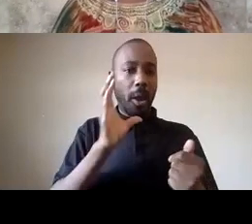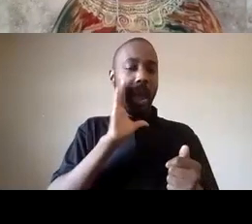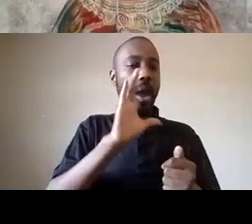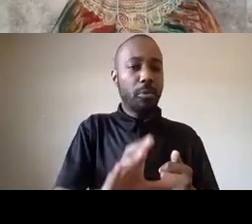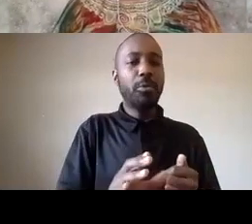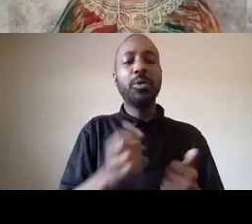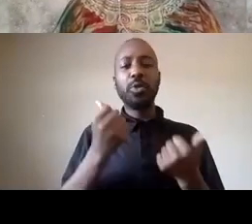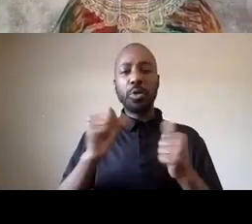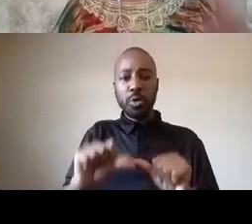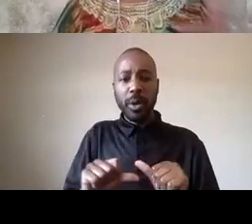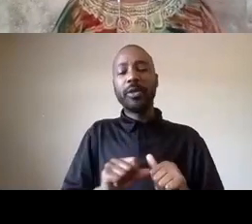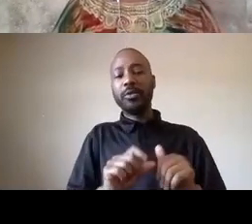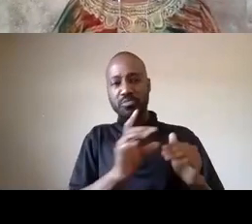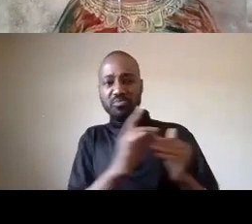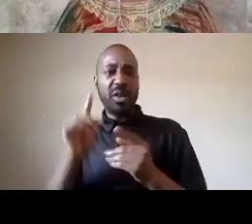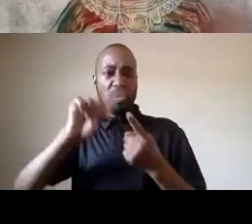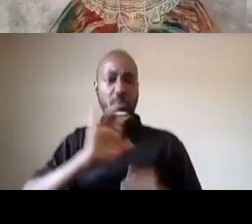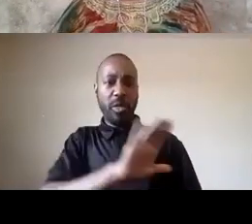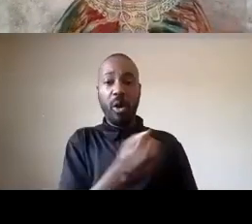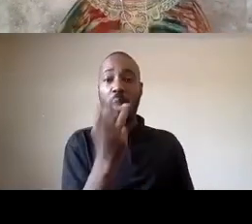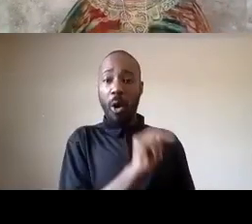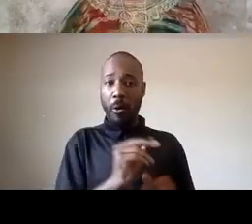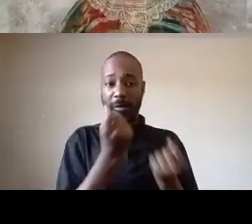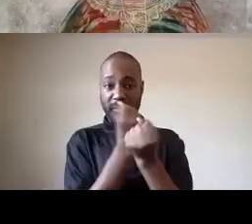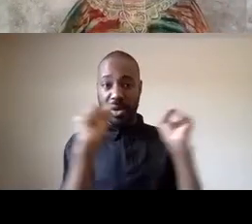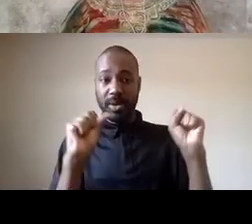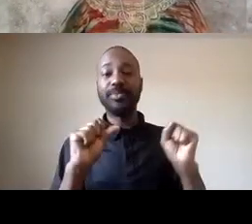um number six i'm jumping to that we want to vision and build a free and just